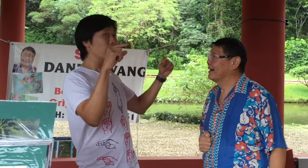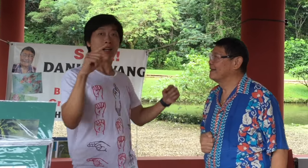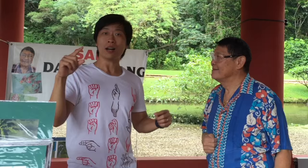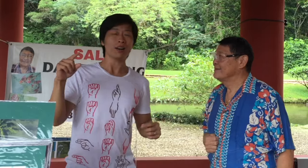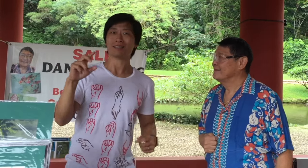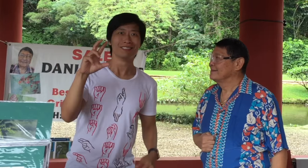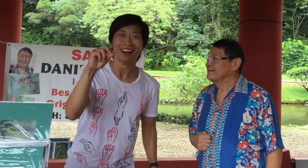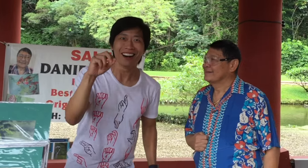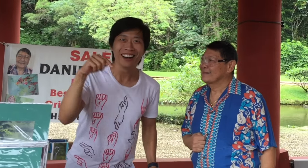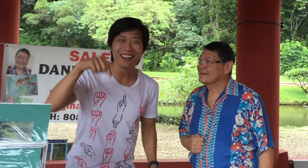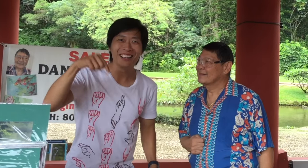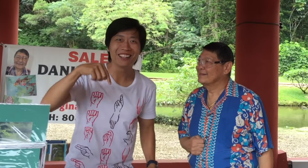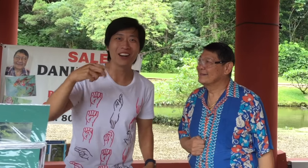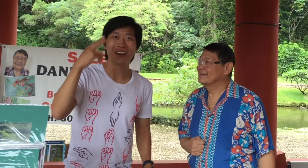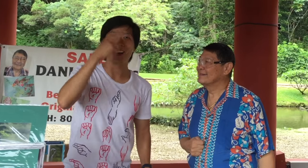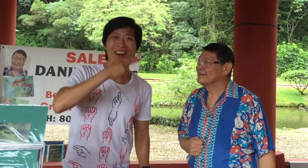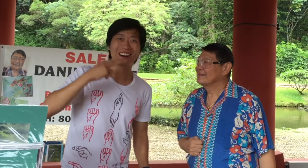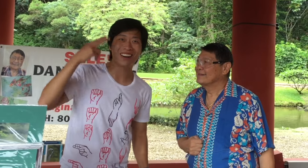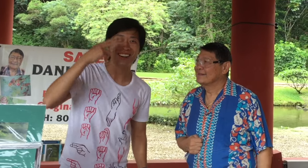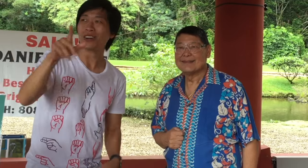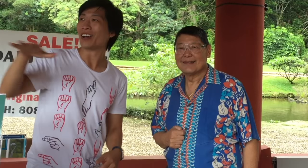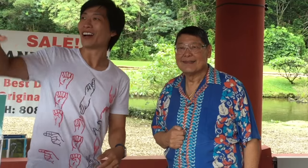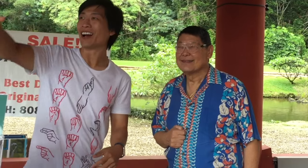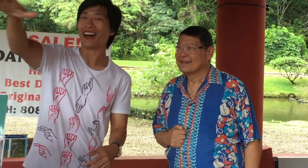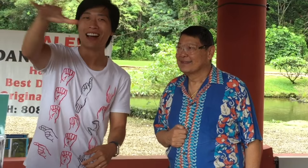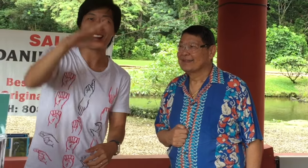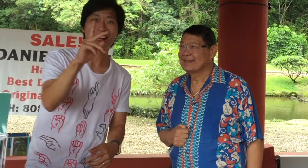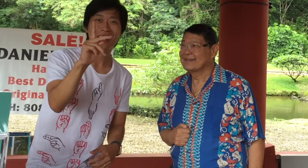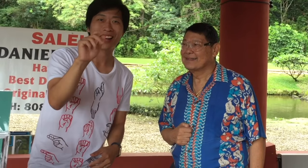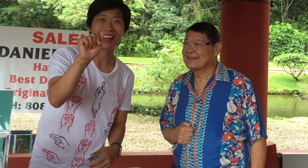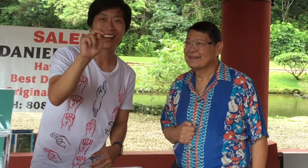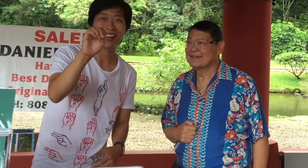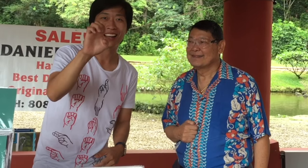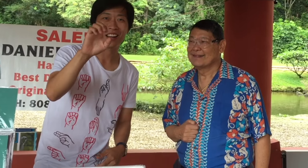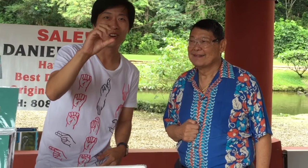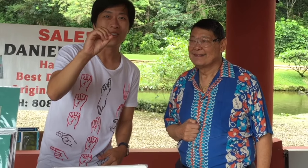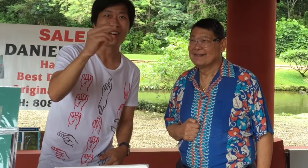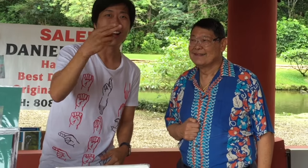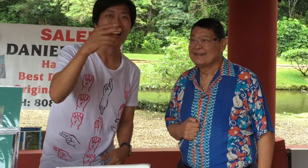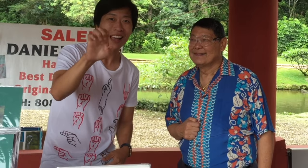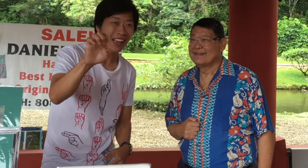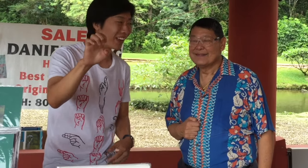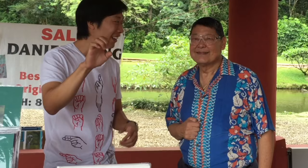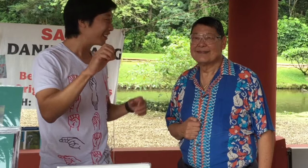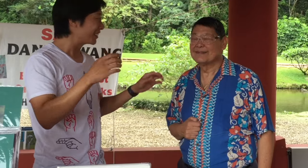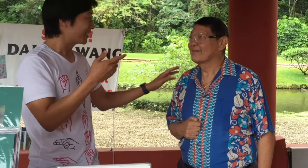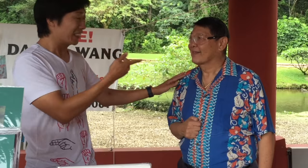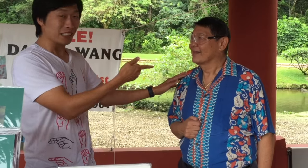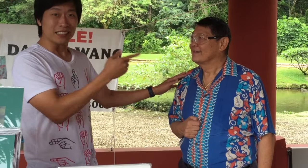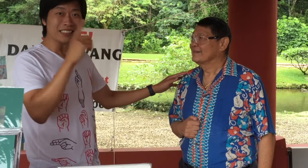No, this place is Hawaii, Kaneohe.